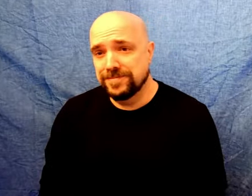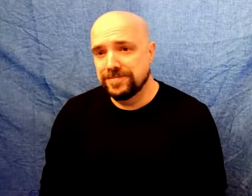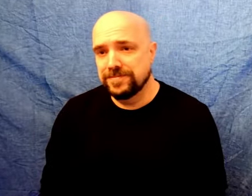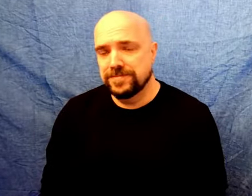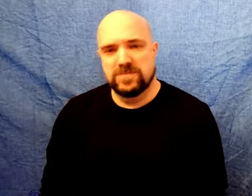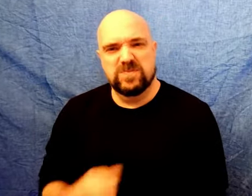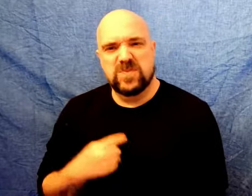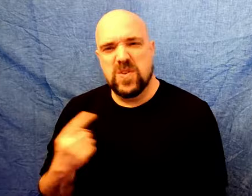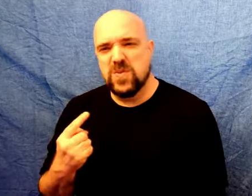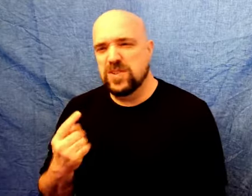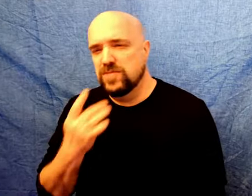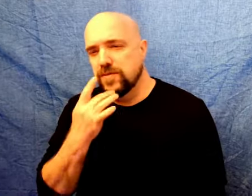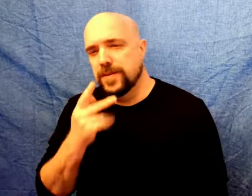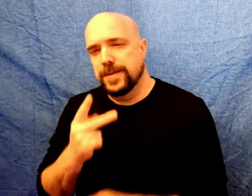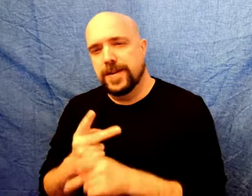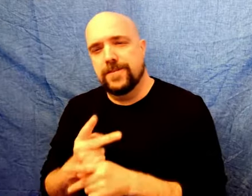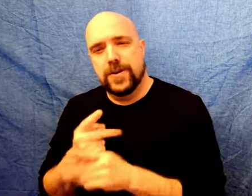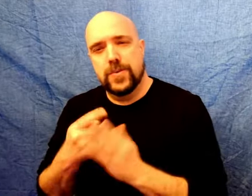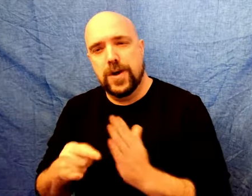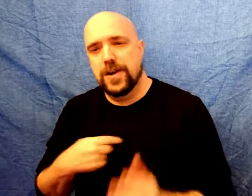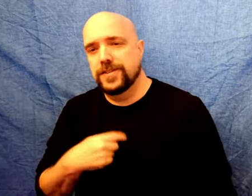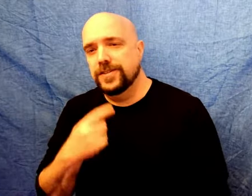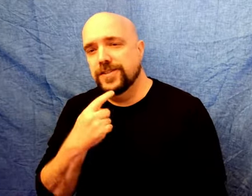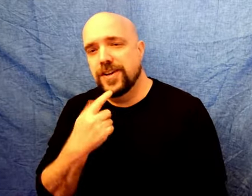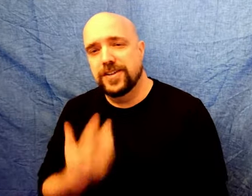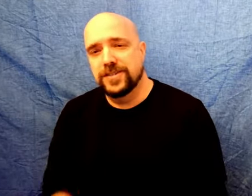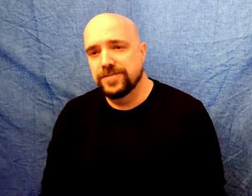That is why I am always careful what I say.